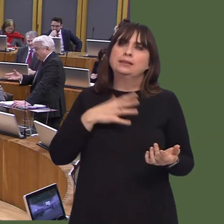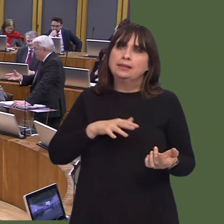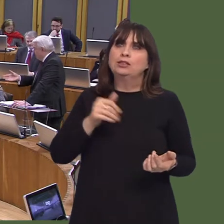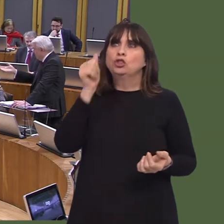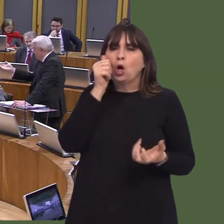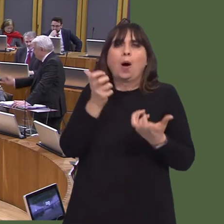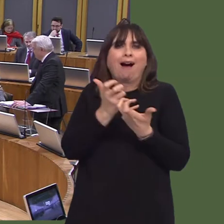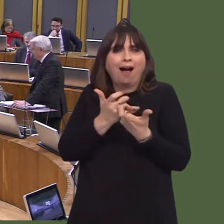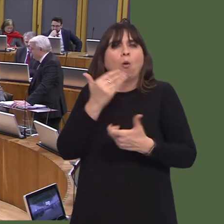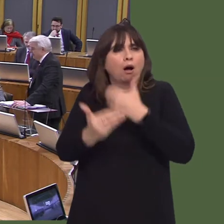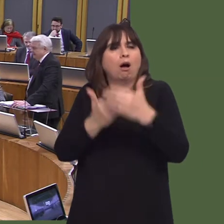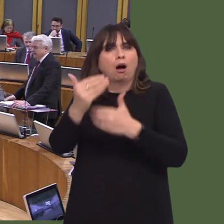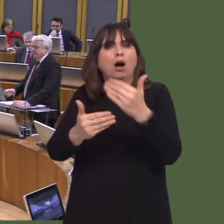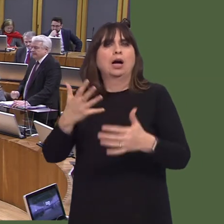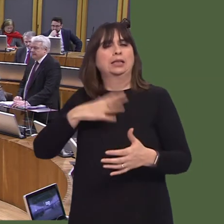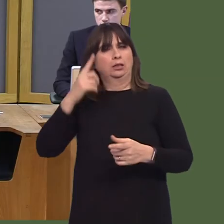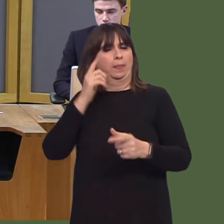and that's something that all local authorities will want to avoid.